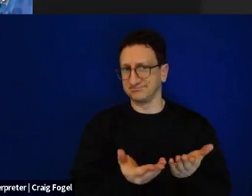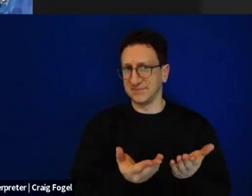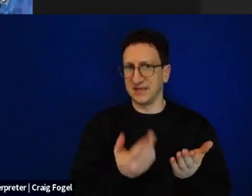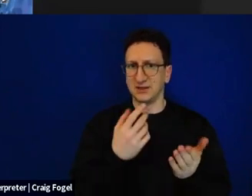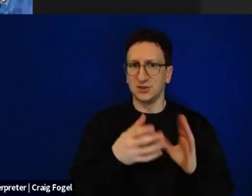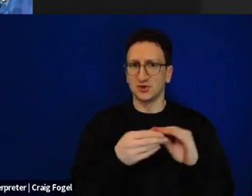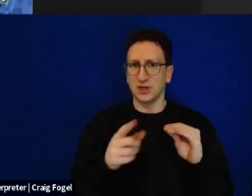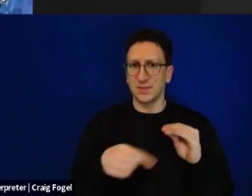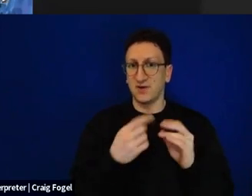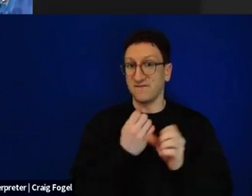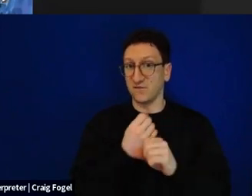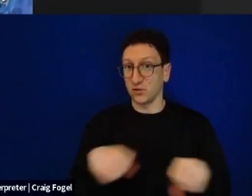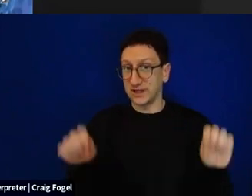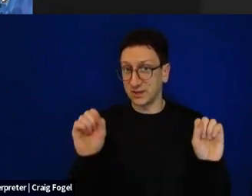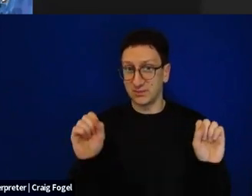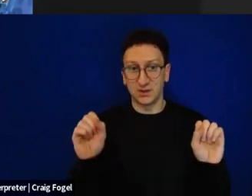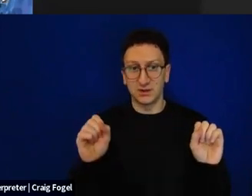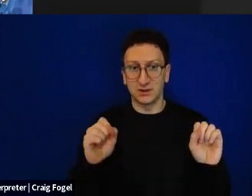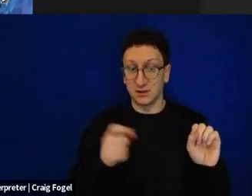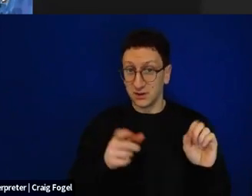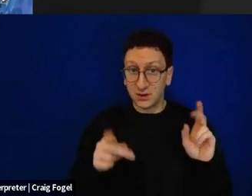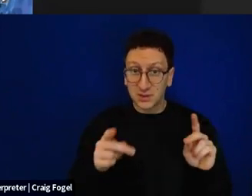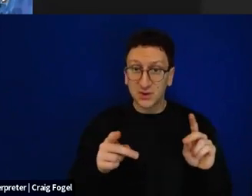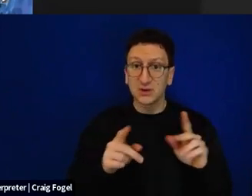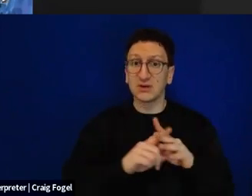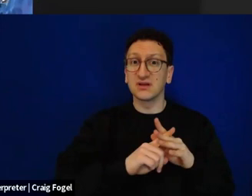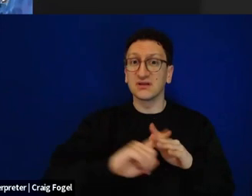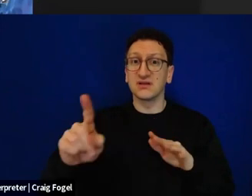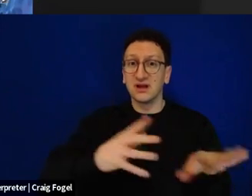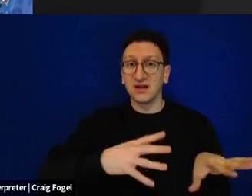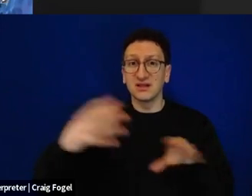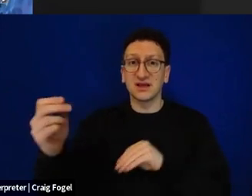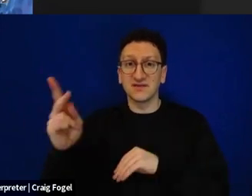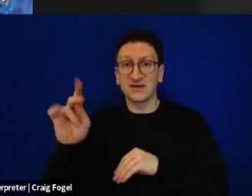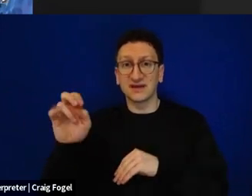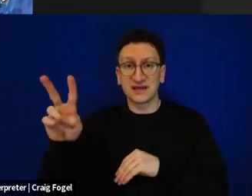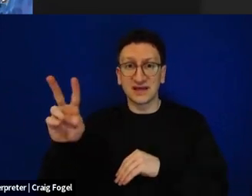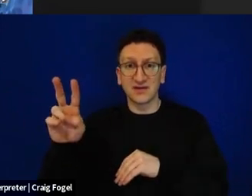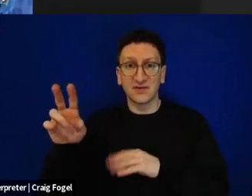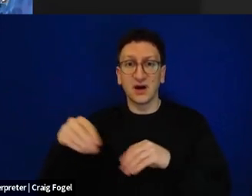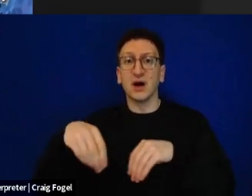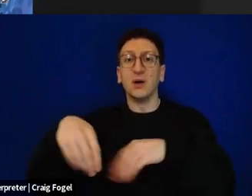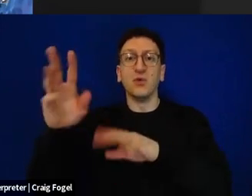or is this everyone running, the refugees running away from Kiev to Western Ukraine? And we hope